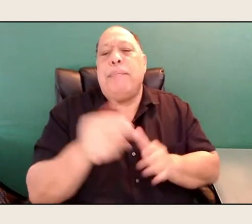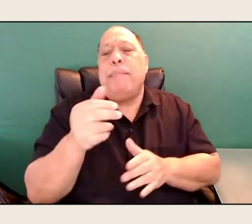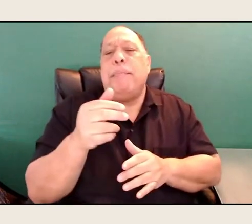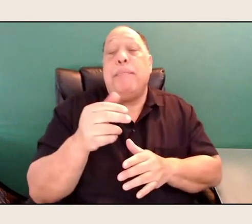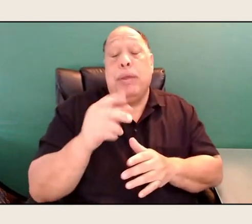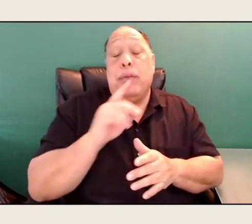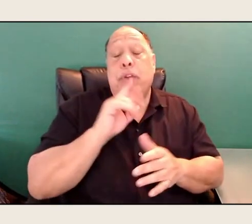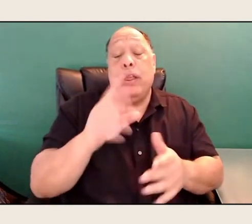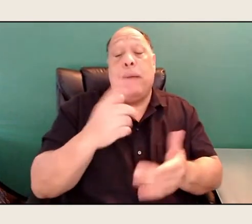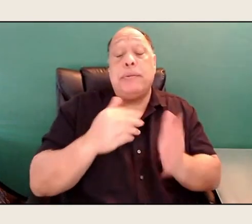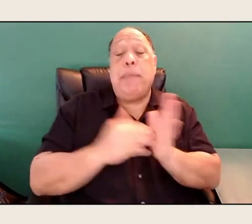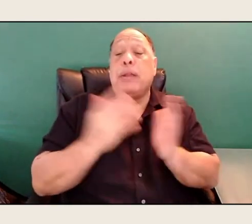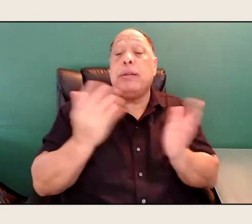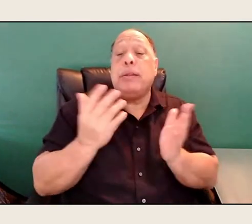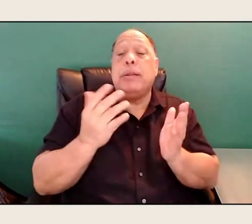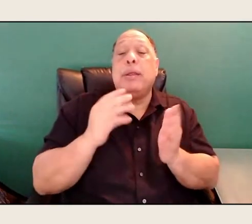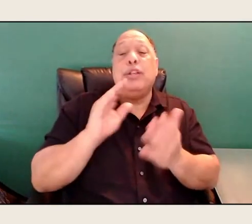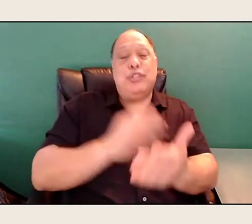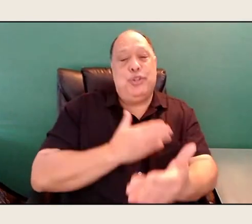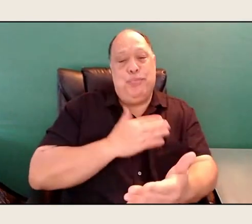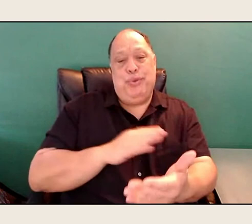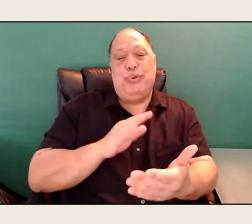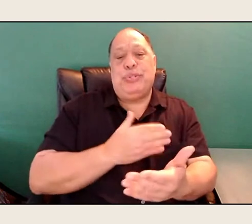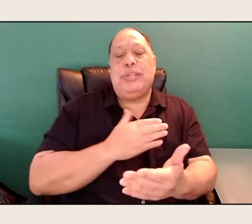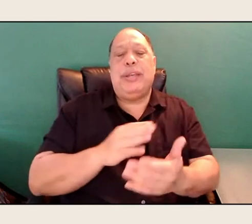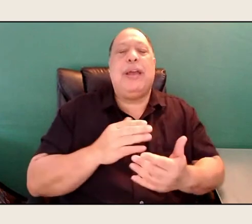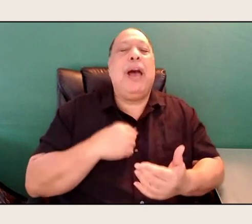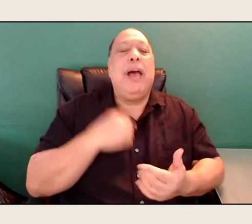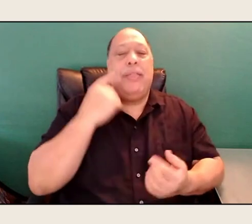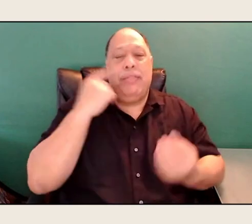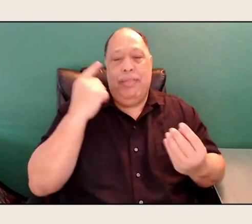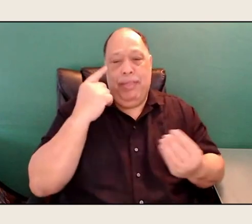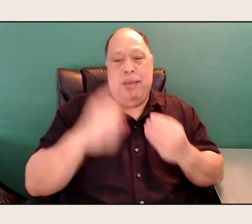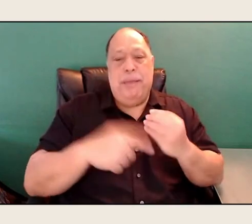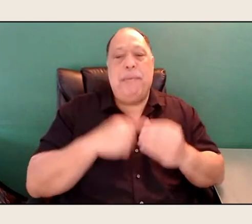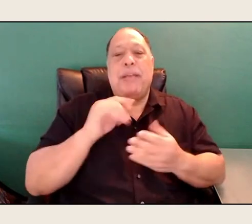but I think about that a lot. I think because I am a poet and I play saxophone,